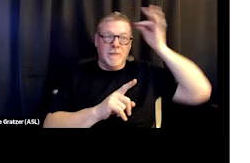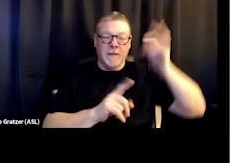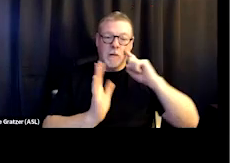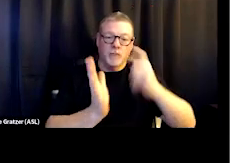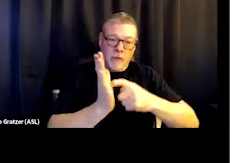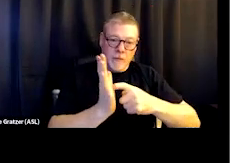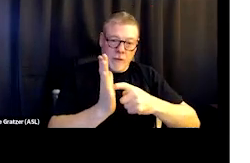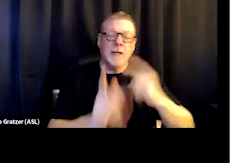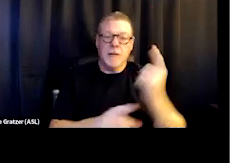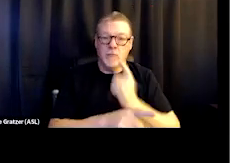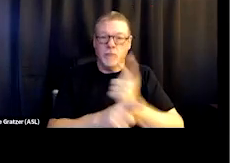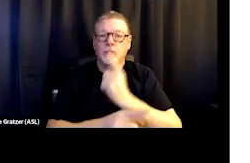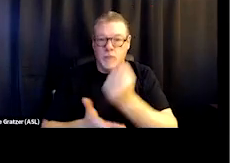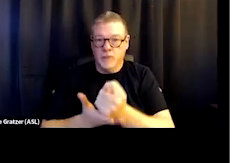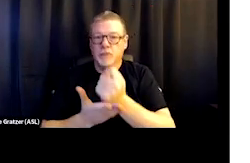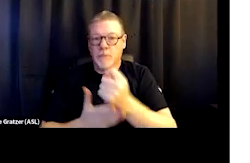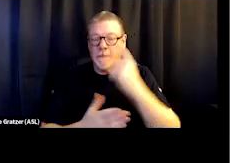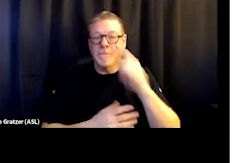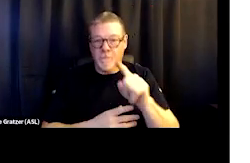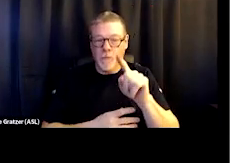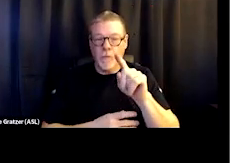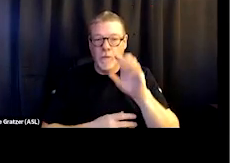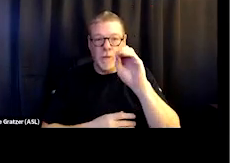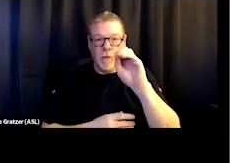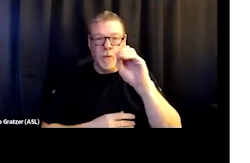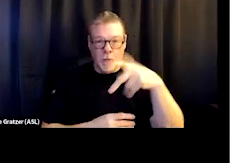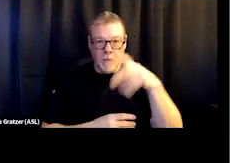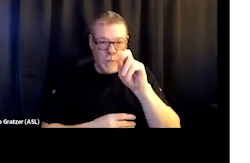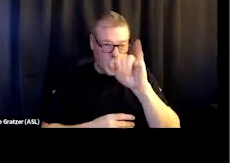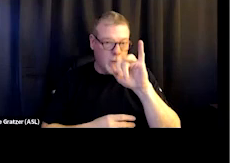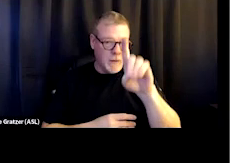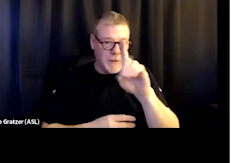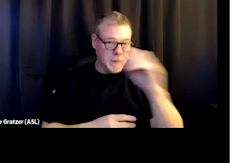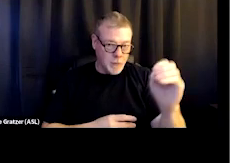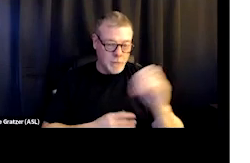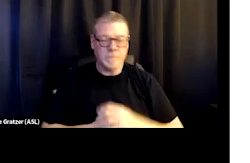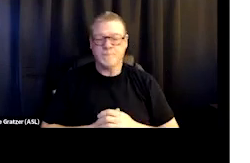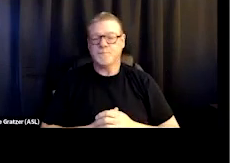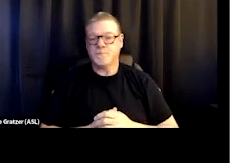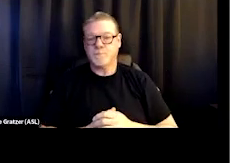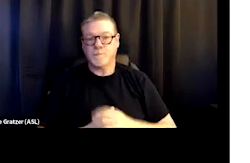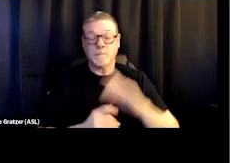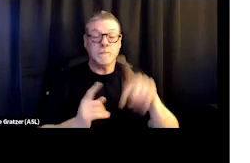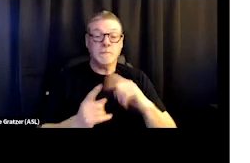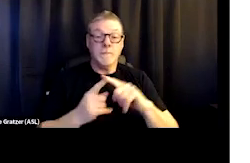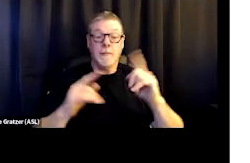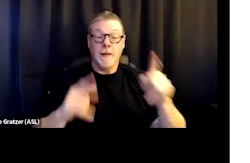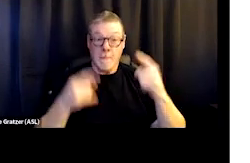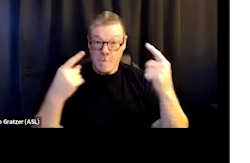as appropriate treatment for opioid disorder. And then when somebody moves, you know, from this induction